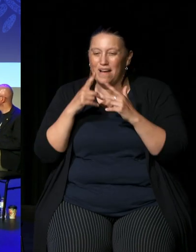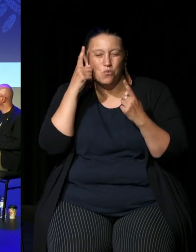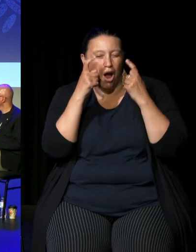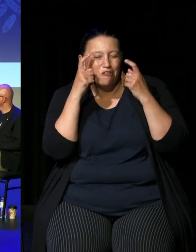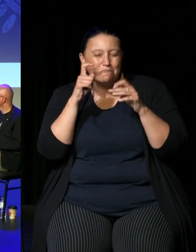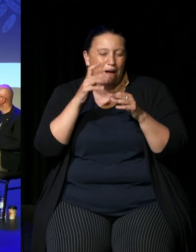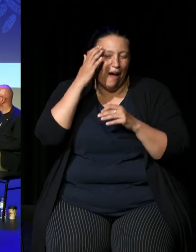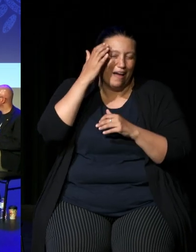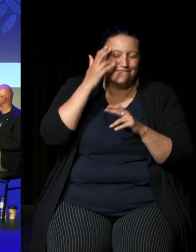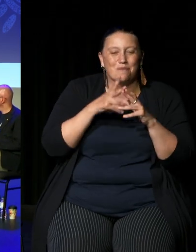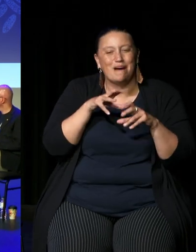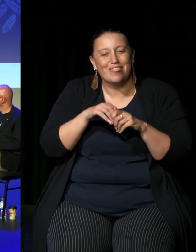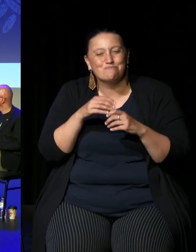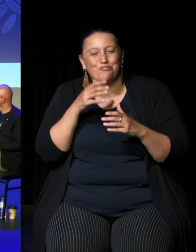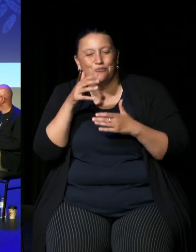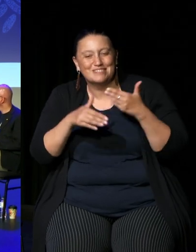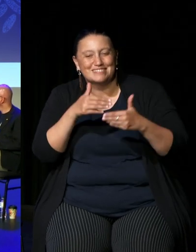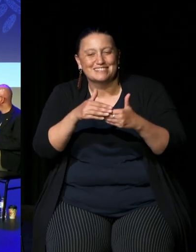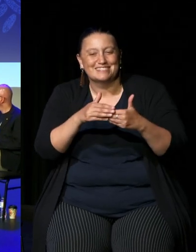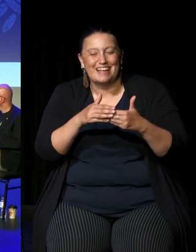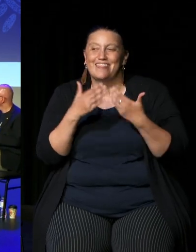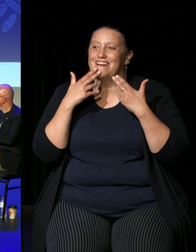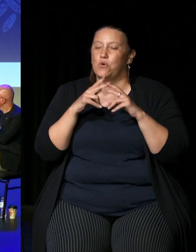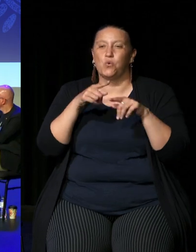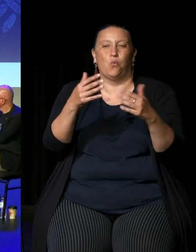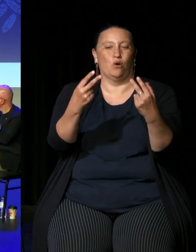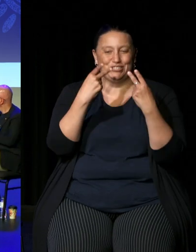being a part of this process and thank you to you wherever you're watching via the internet as well